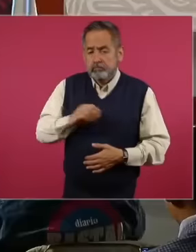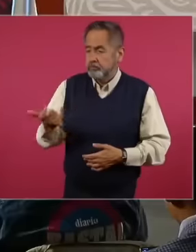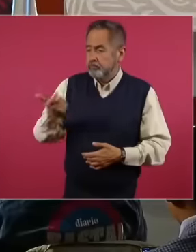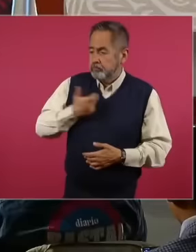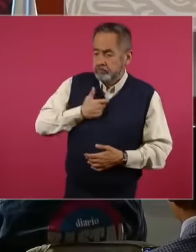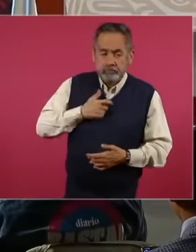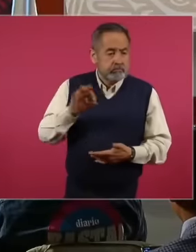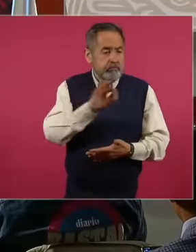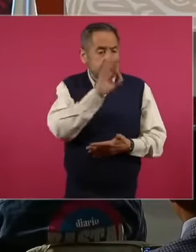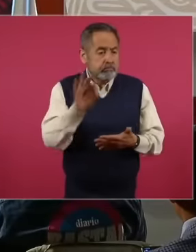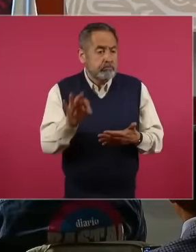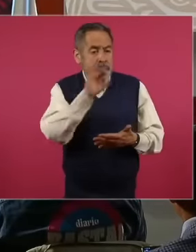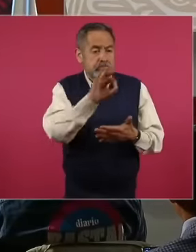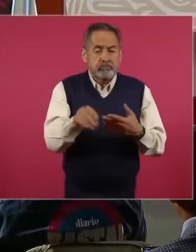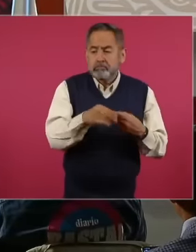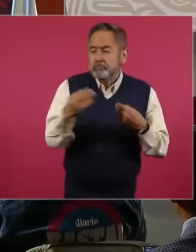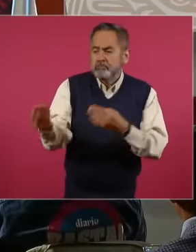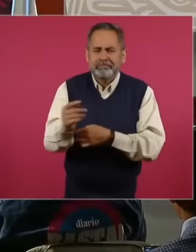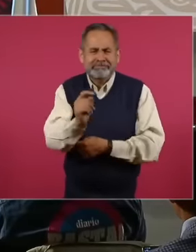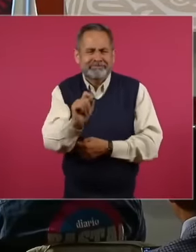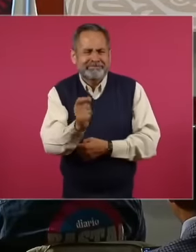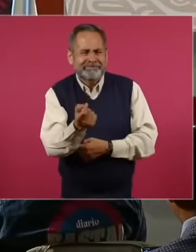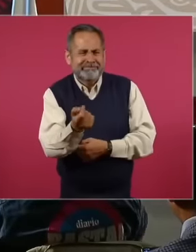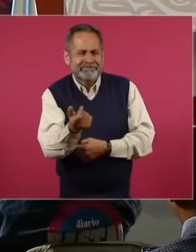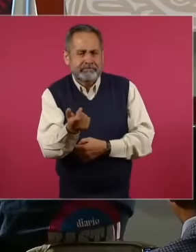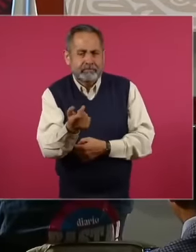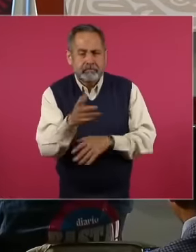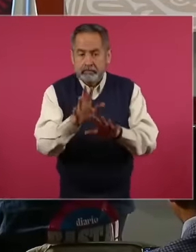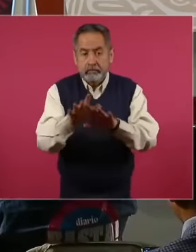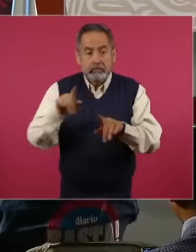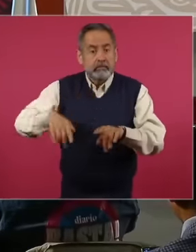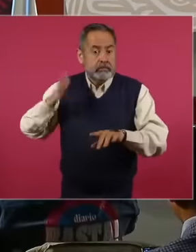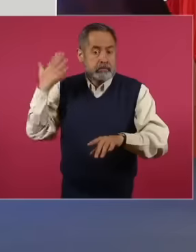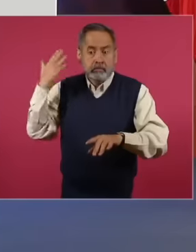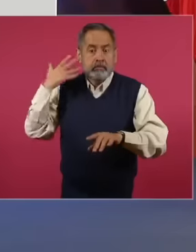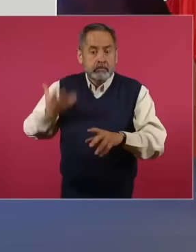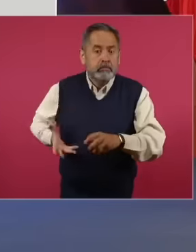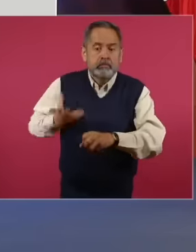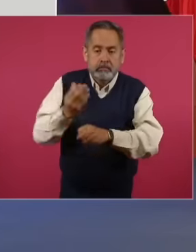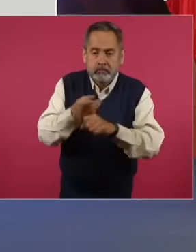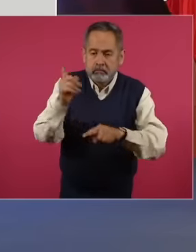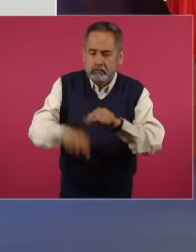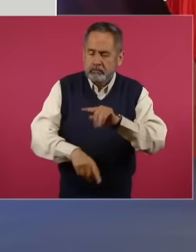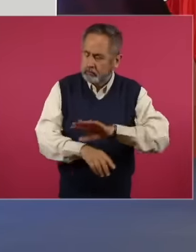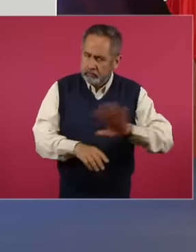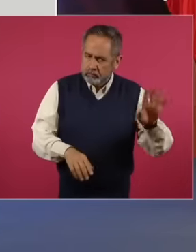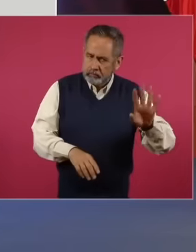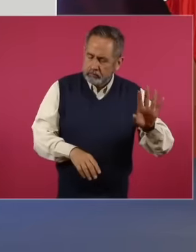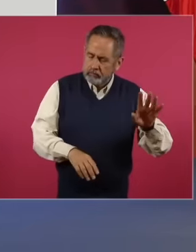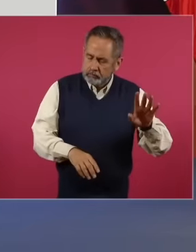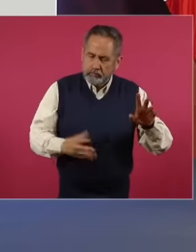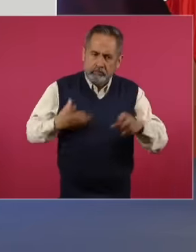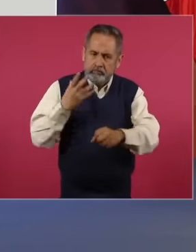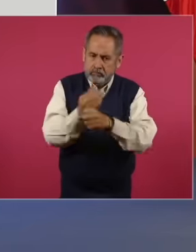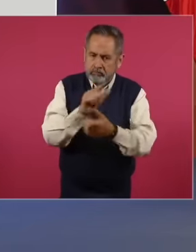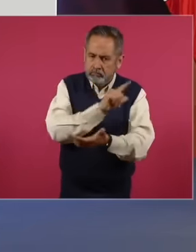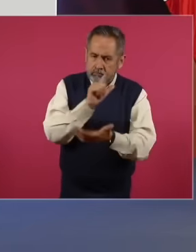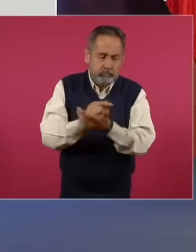flexibility to the beneficiaries. We corrected this now because the commissions they charged